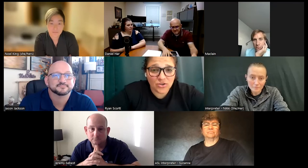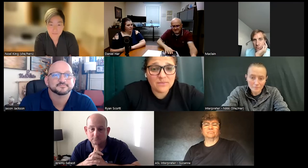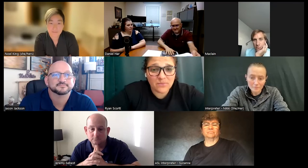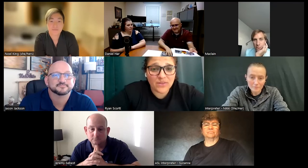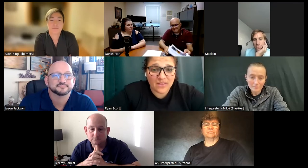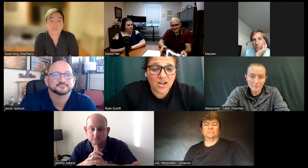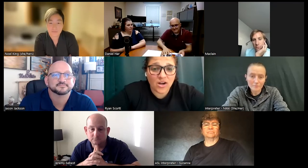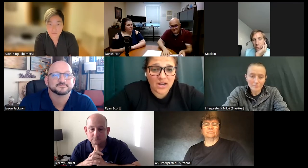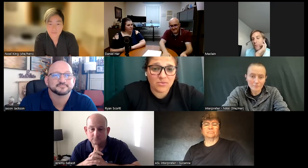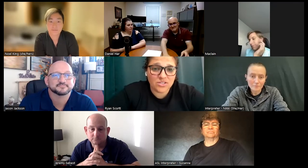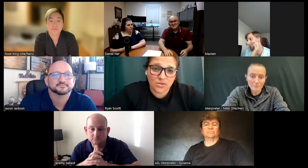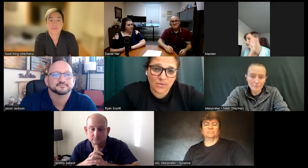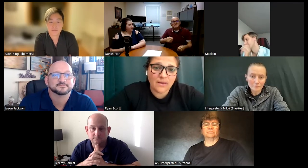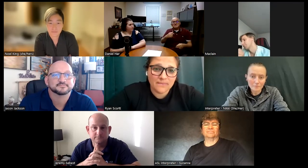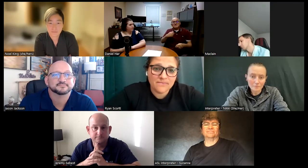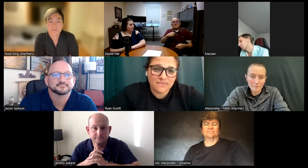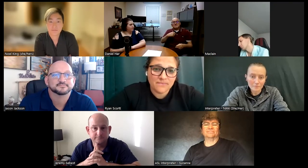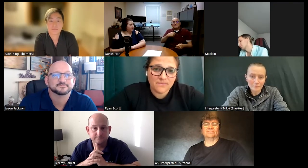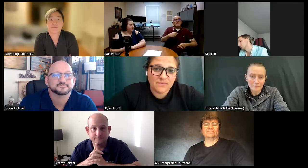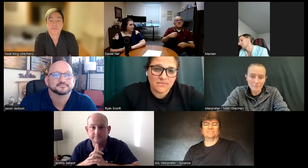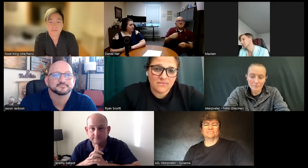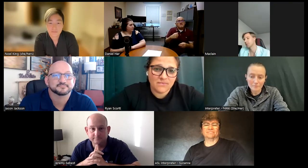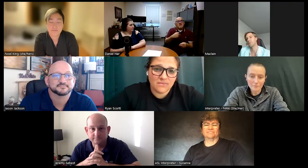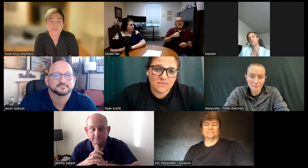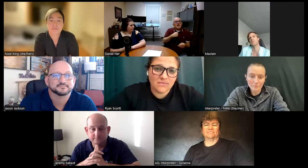showing people that they are able to do it